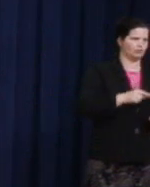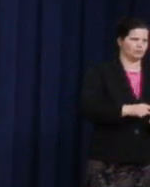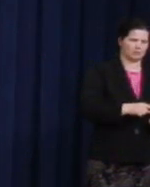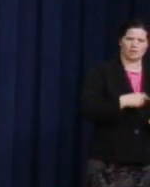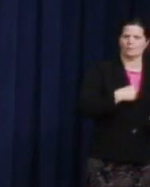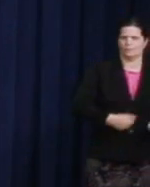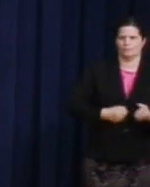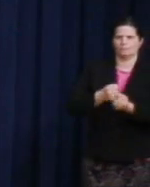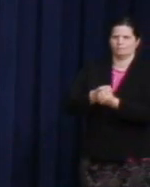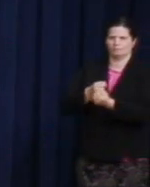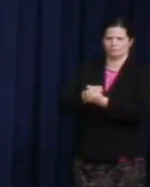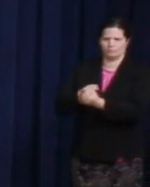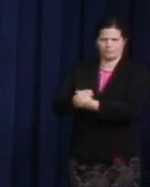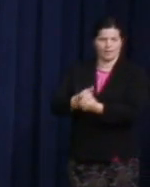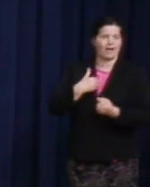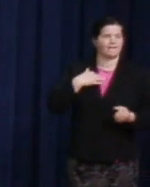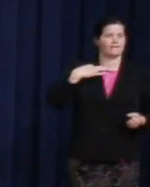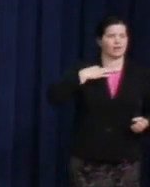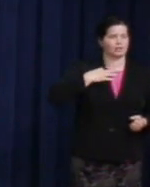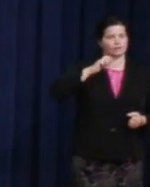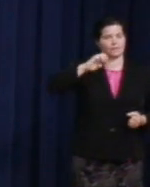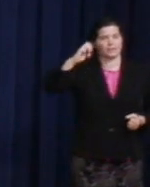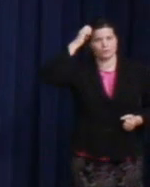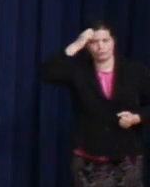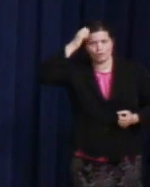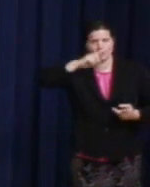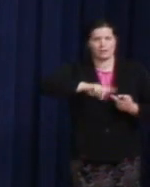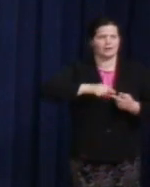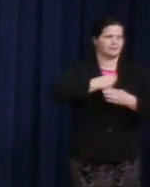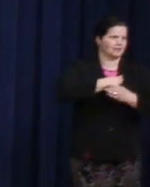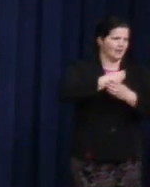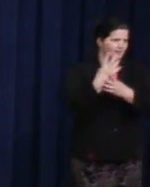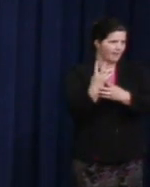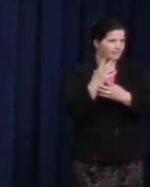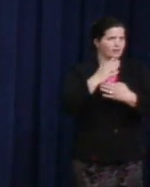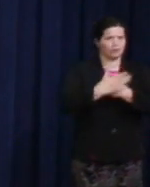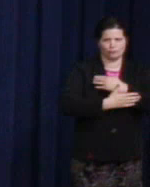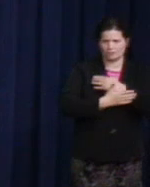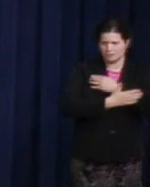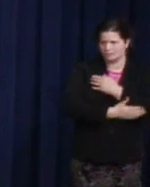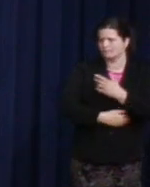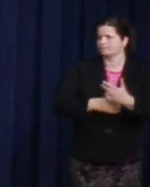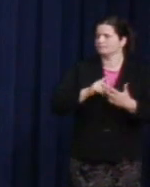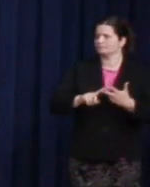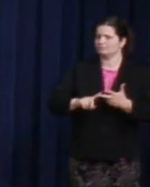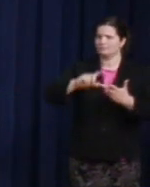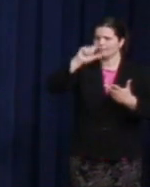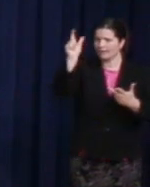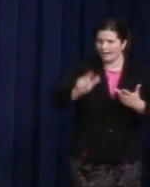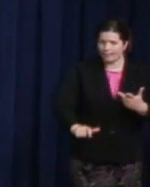from Eastern Europe, from Scandinavia, from Italy.